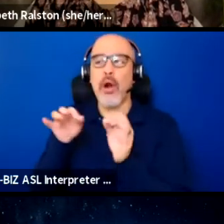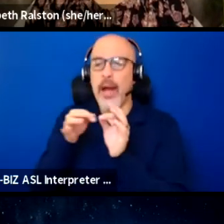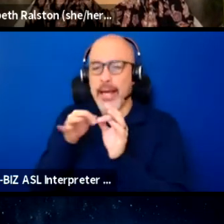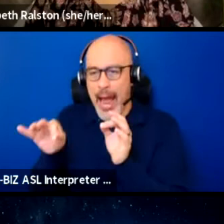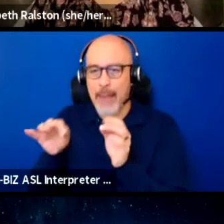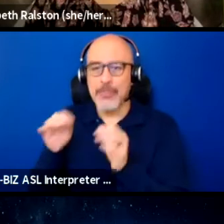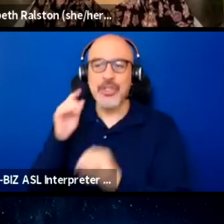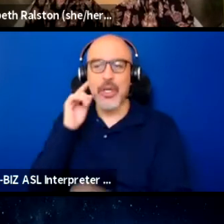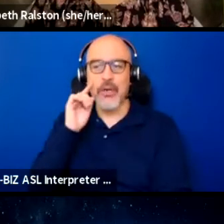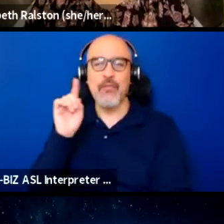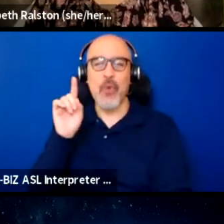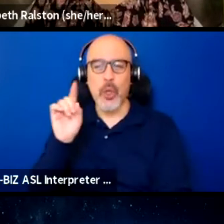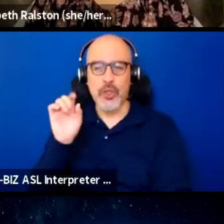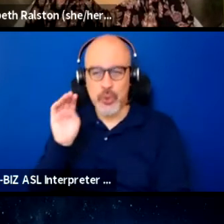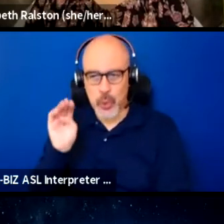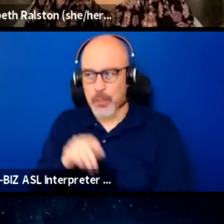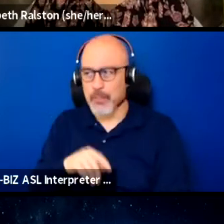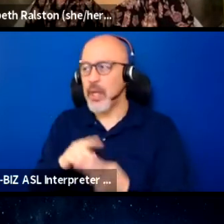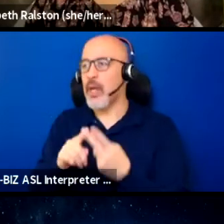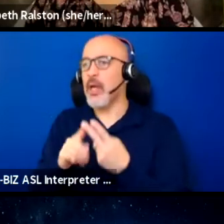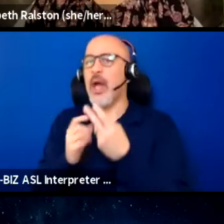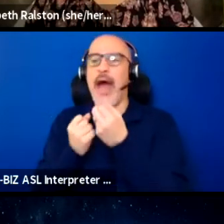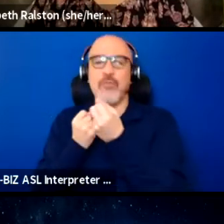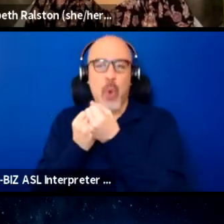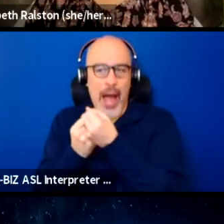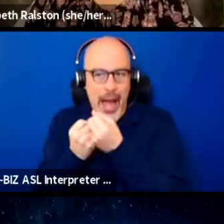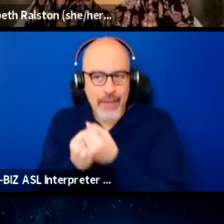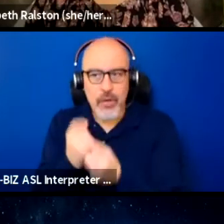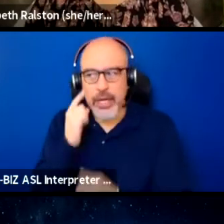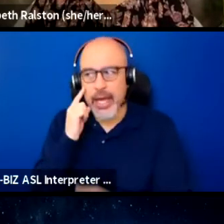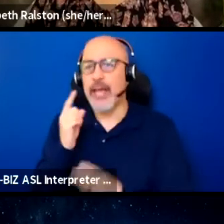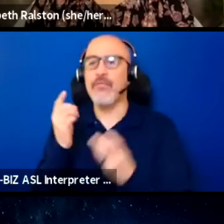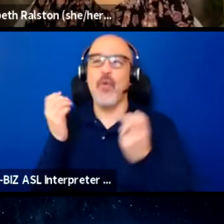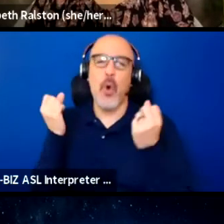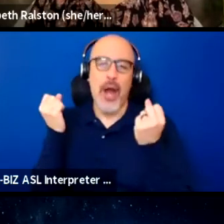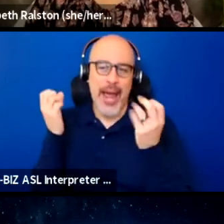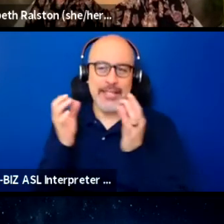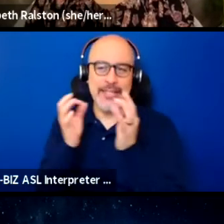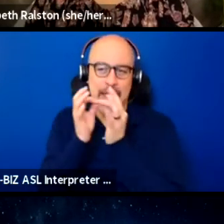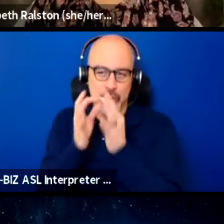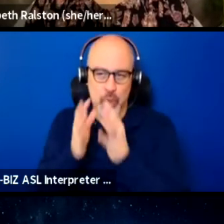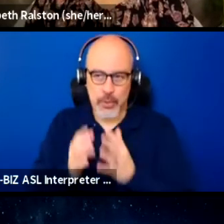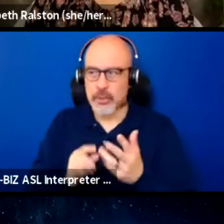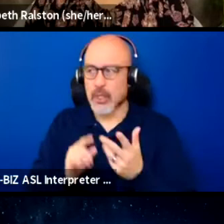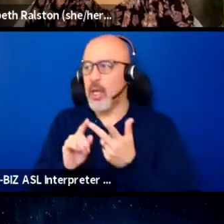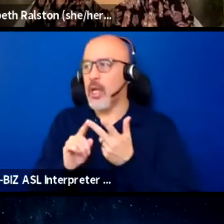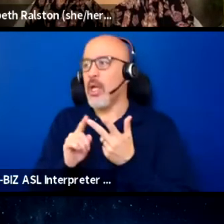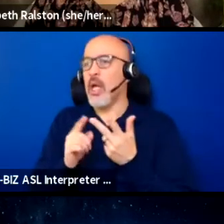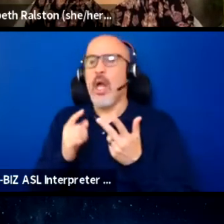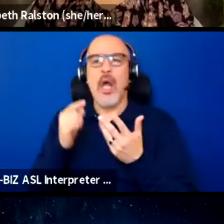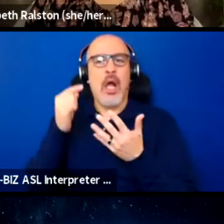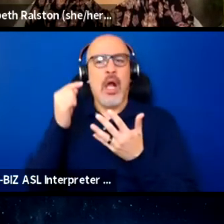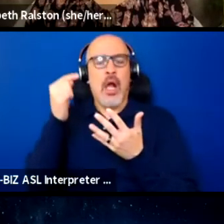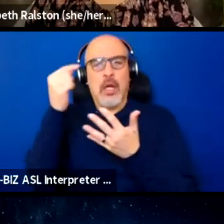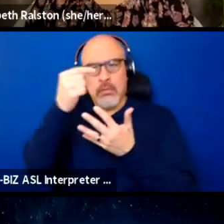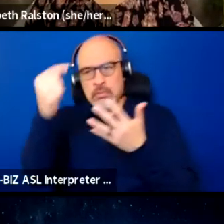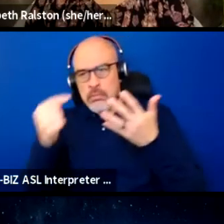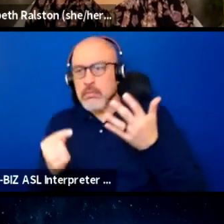have to advocate for things like ASL interpreters, have to you know, these things aren't thought about.